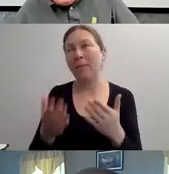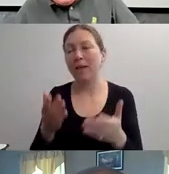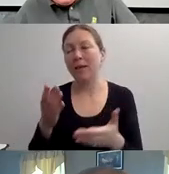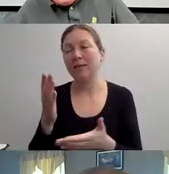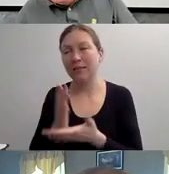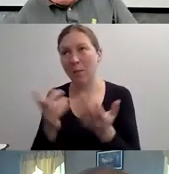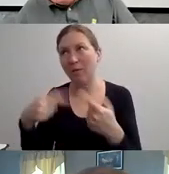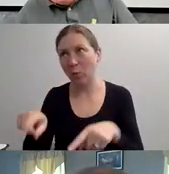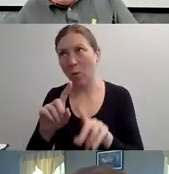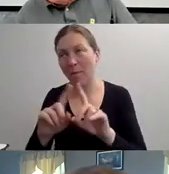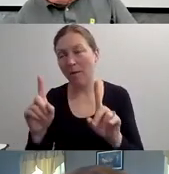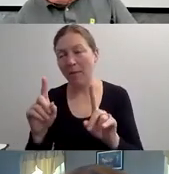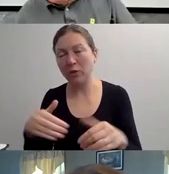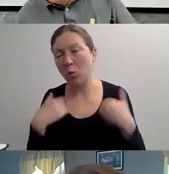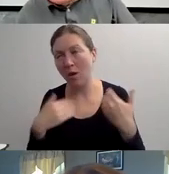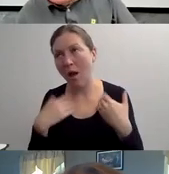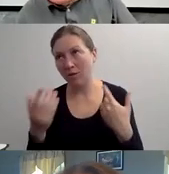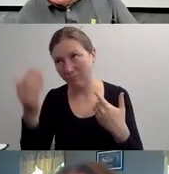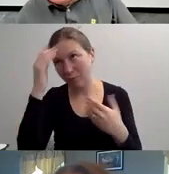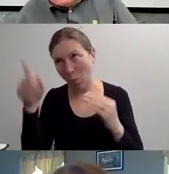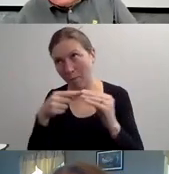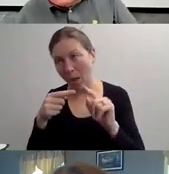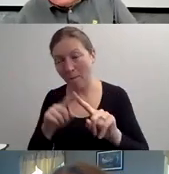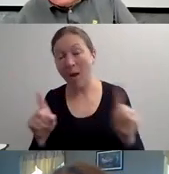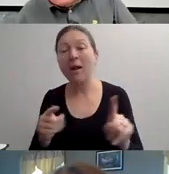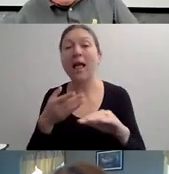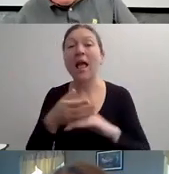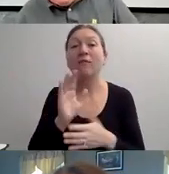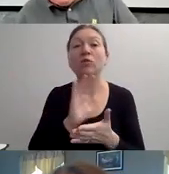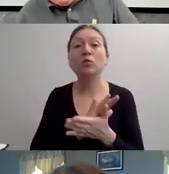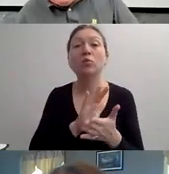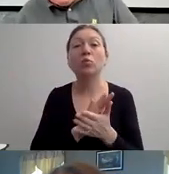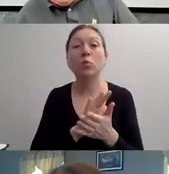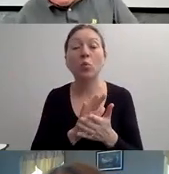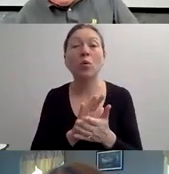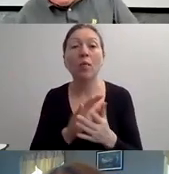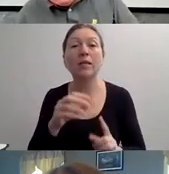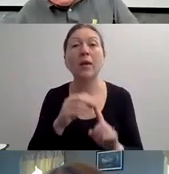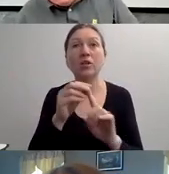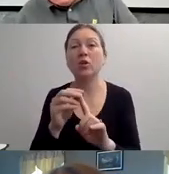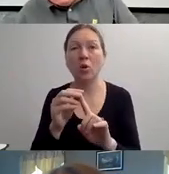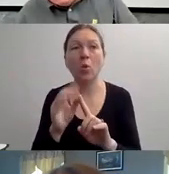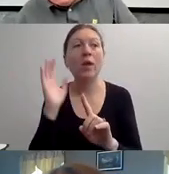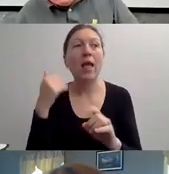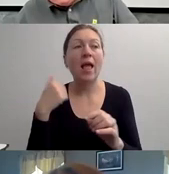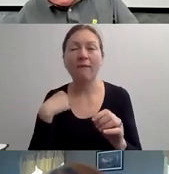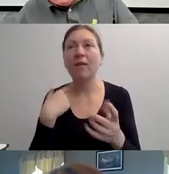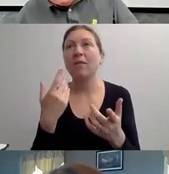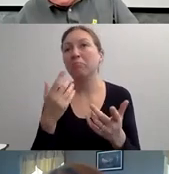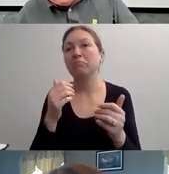SO I WANT TO TALK ABOUT -- I'M SORRY. WHAT WAS THAT?